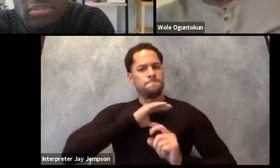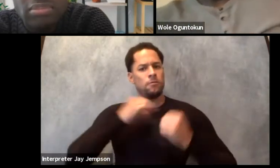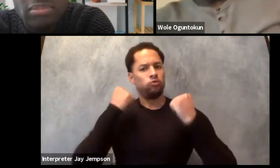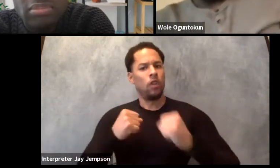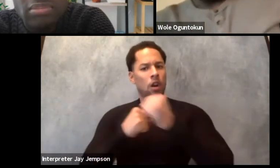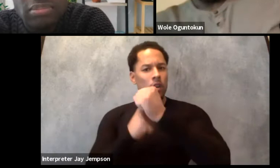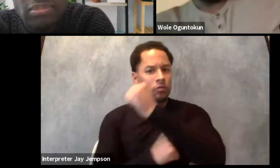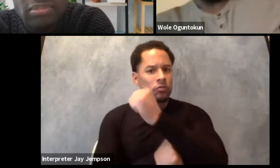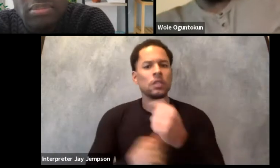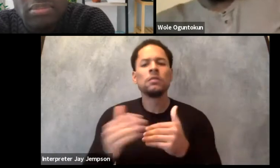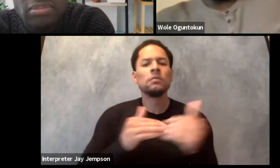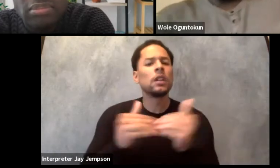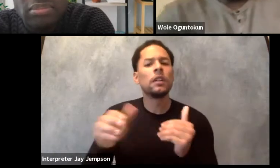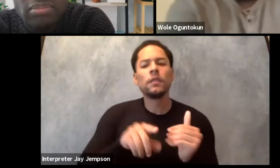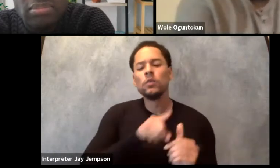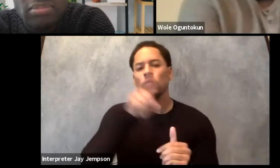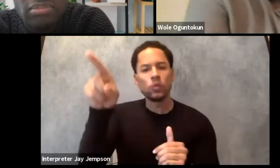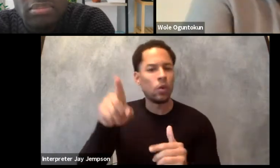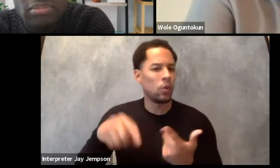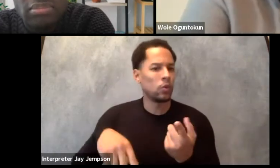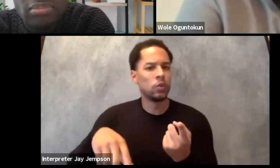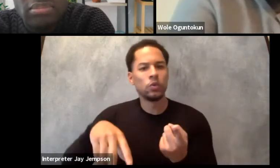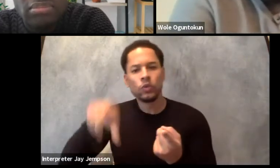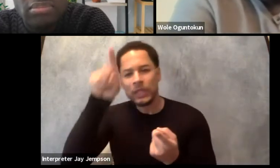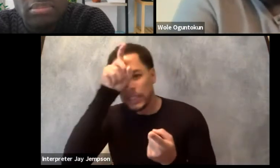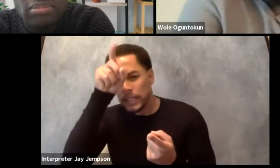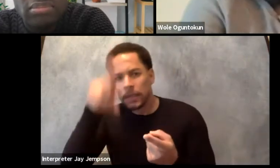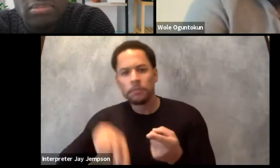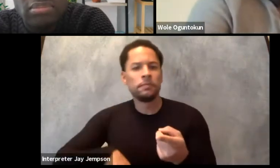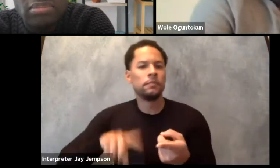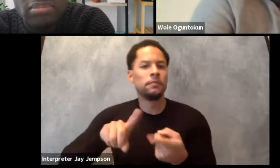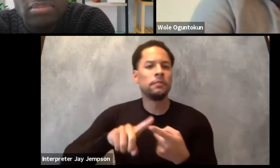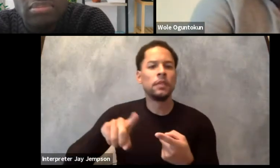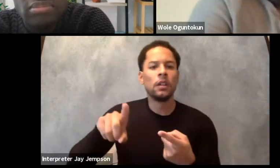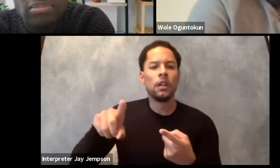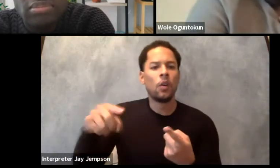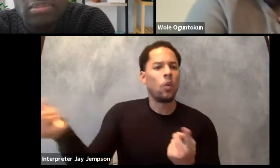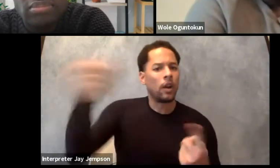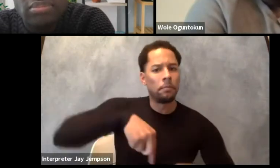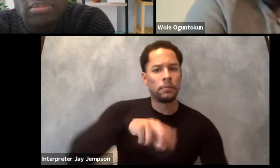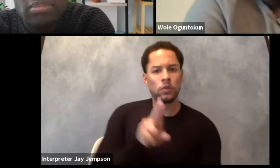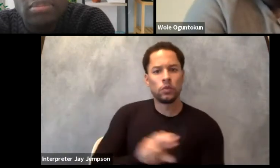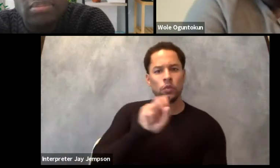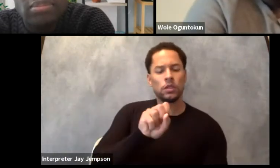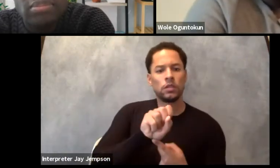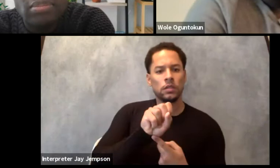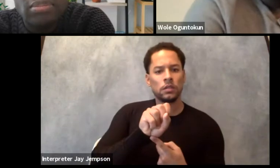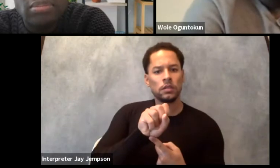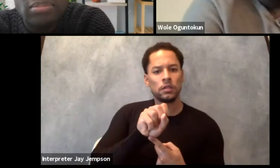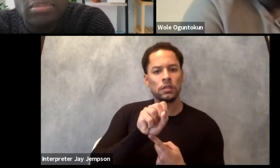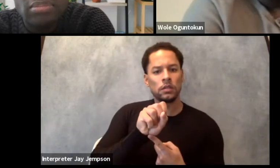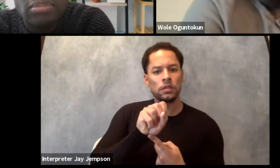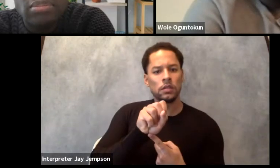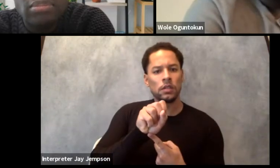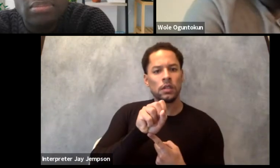to United States, the dramaturgy does not save only the aesthetics of the presentation.